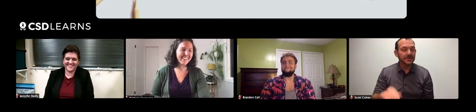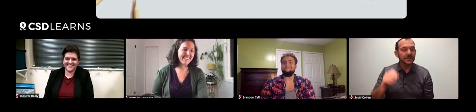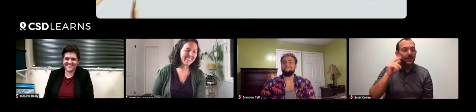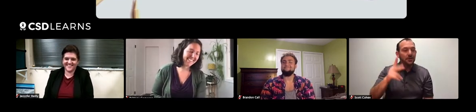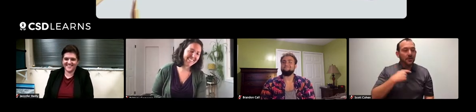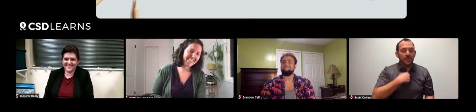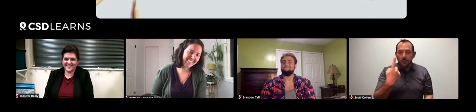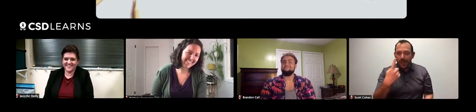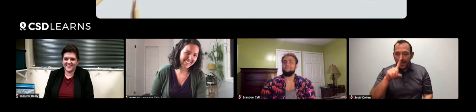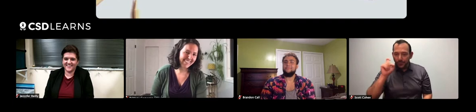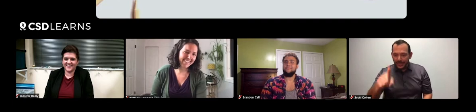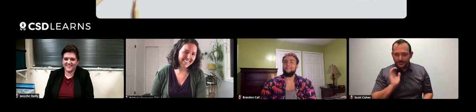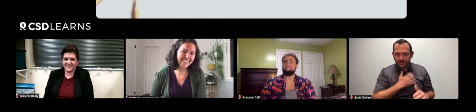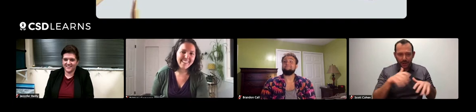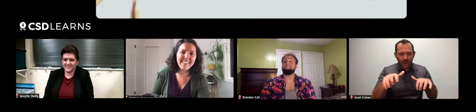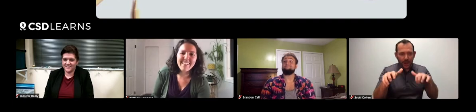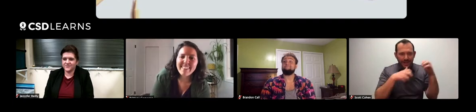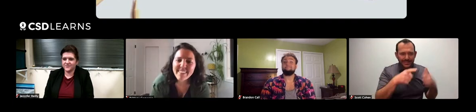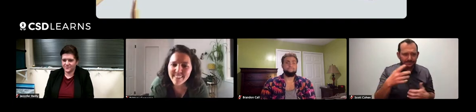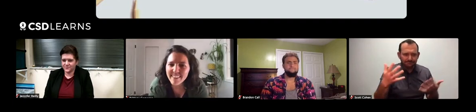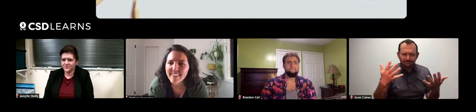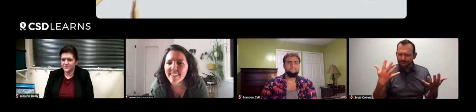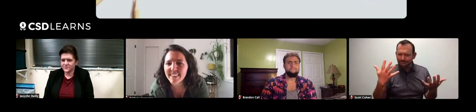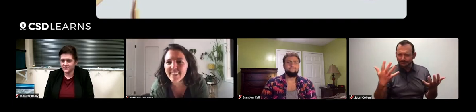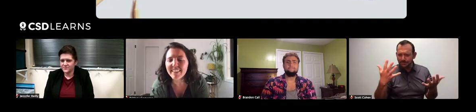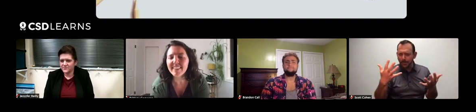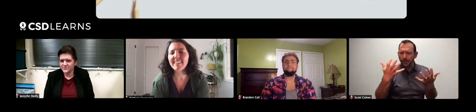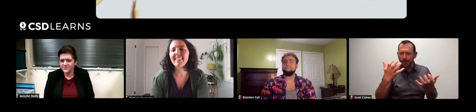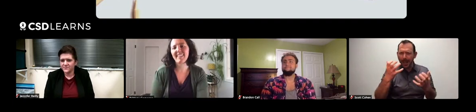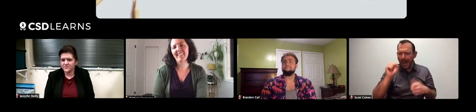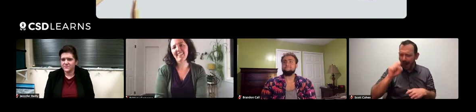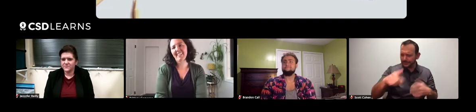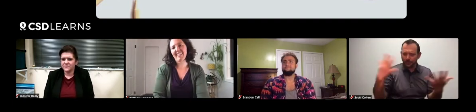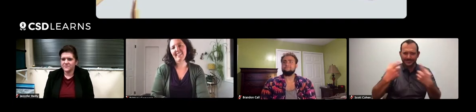Okay, we have a question from our audience members so far. They want to ask what the difference is